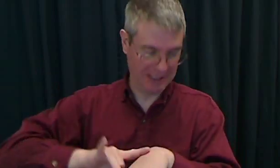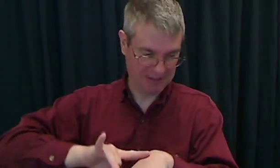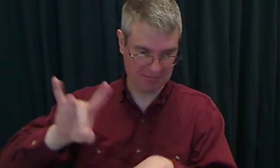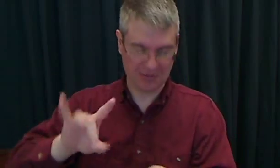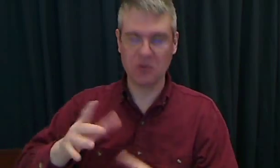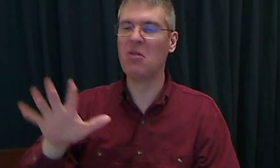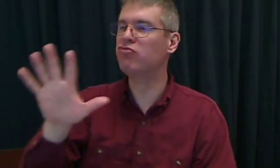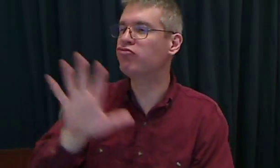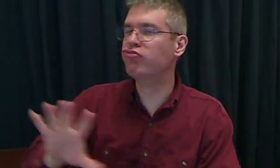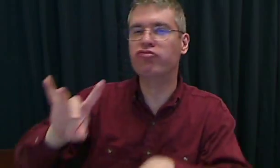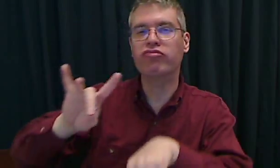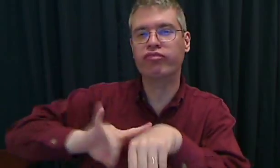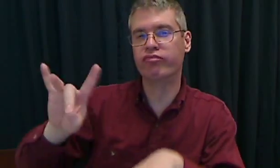"About 8:00."